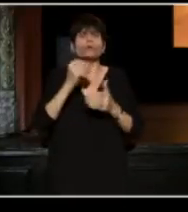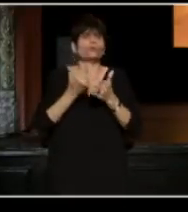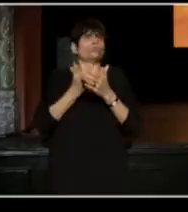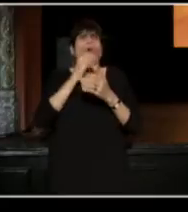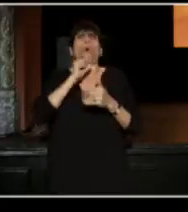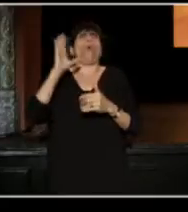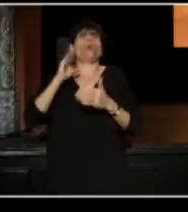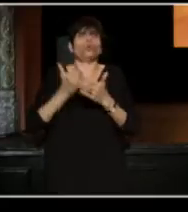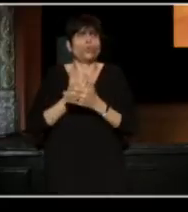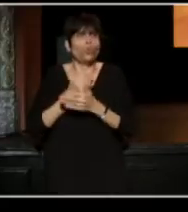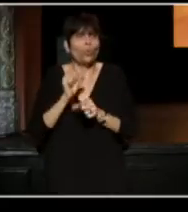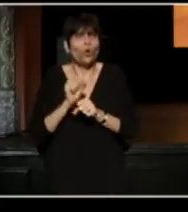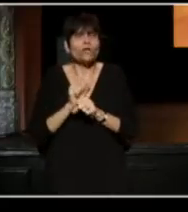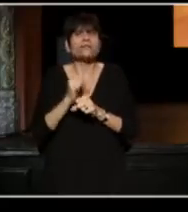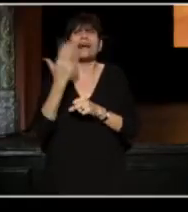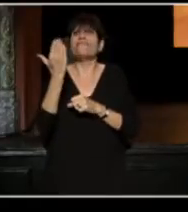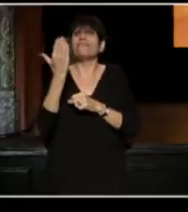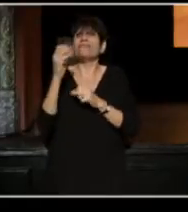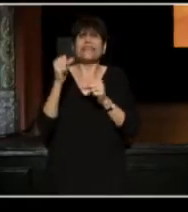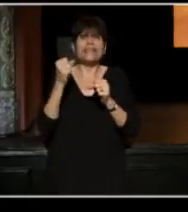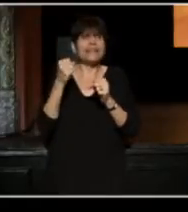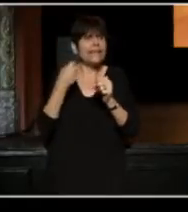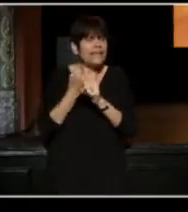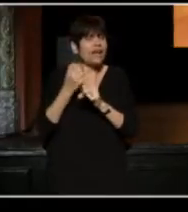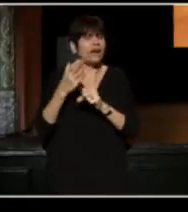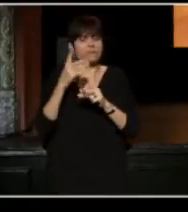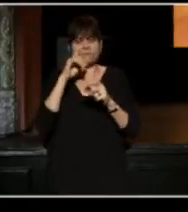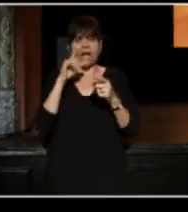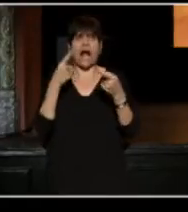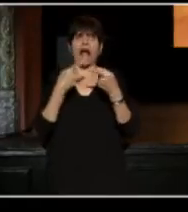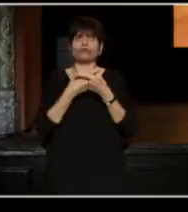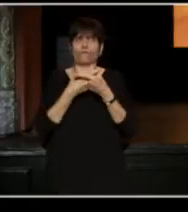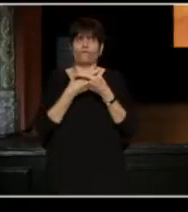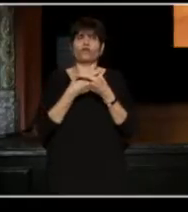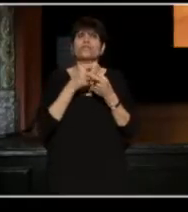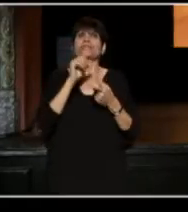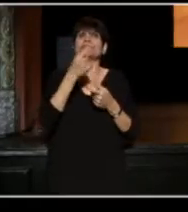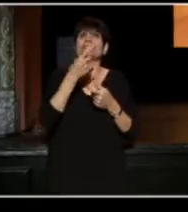In the 15th season, he introduced a very controversial Signature ticket initiative